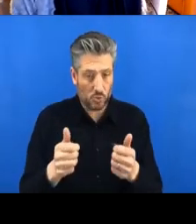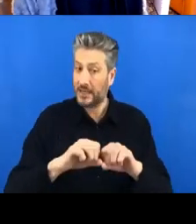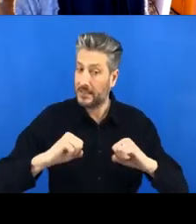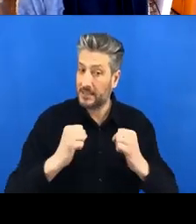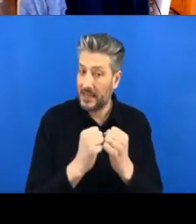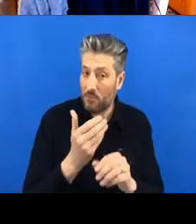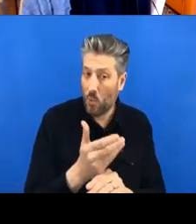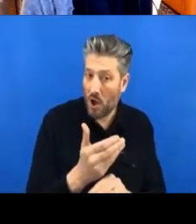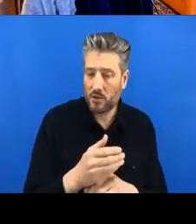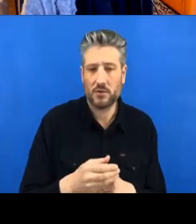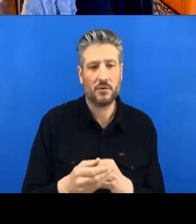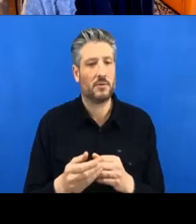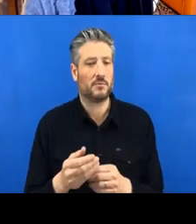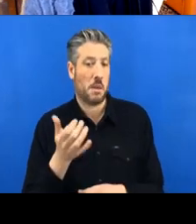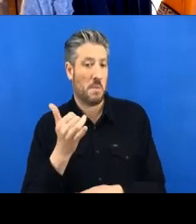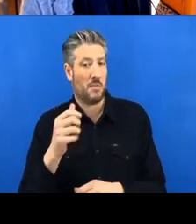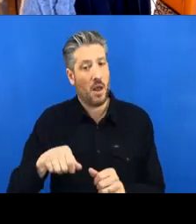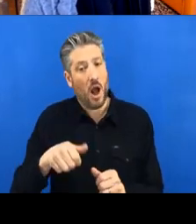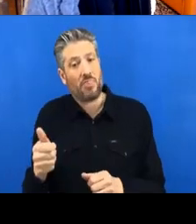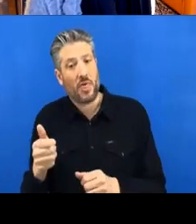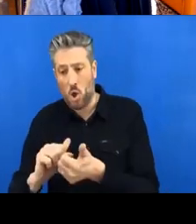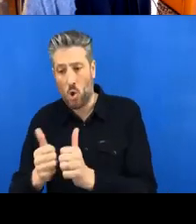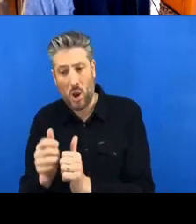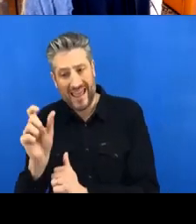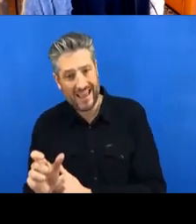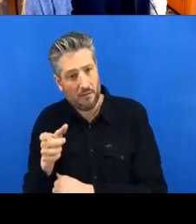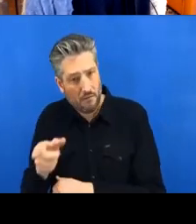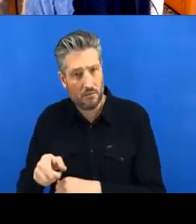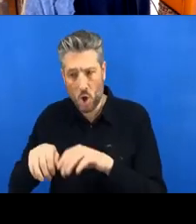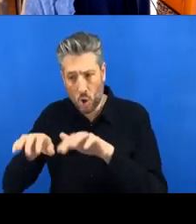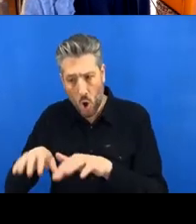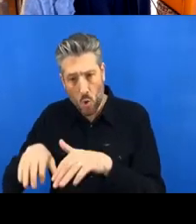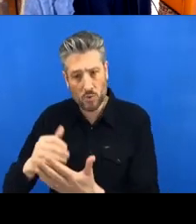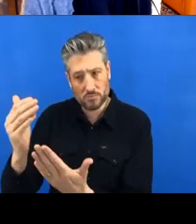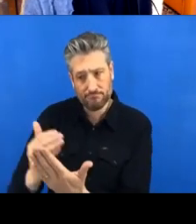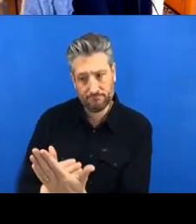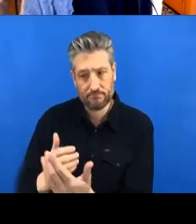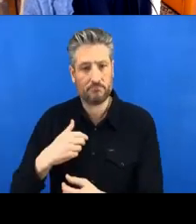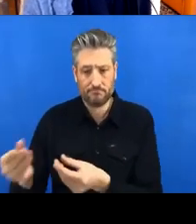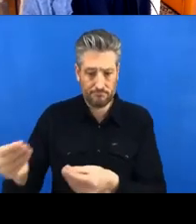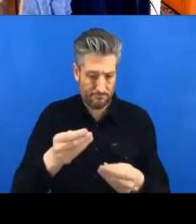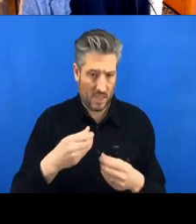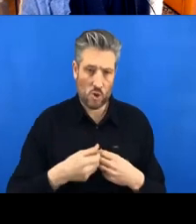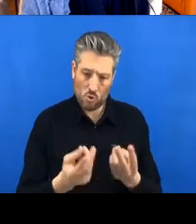or if we just want to go back to an earlier version of our work and understand what we did in the past.